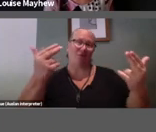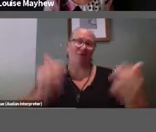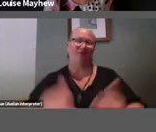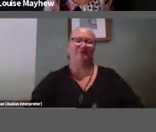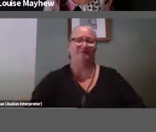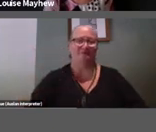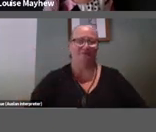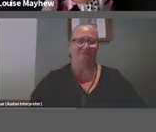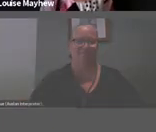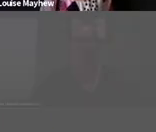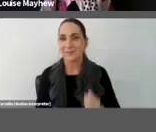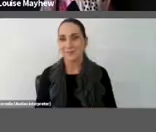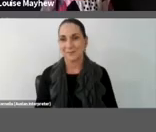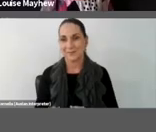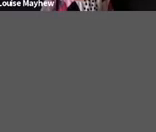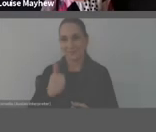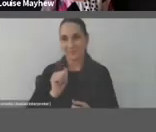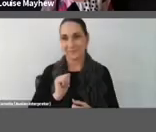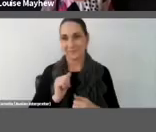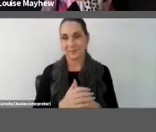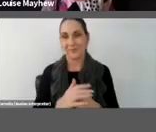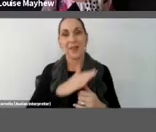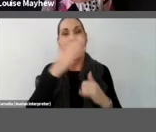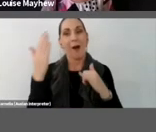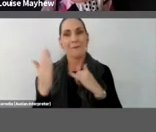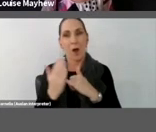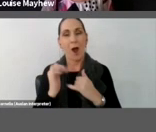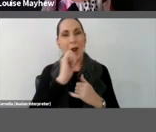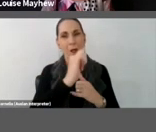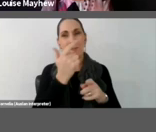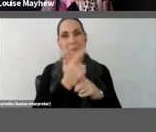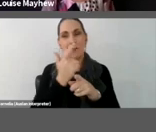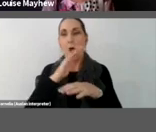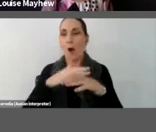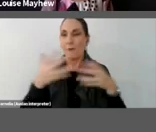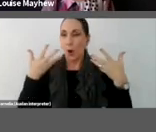And in this final section on costumes I want to turn to this